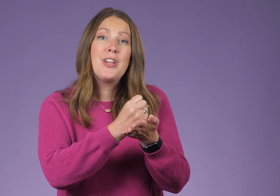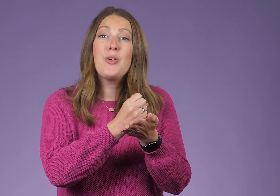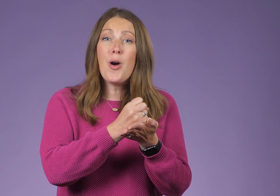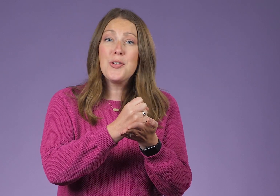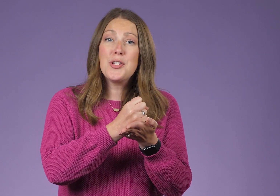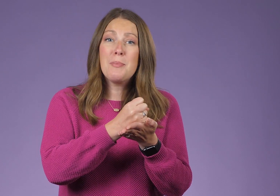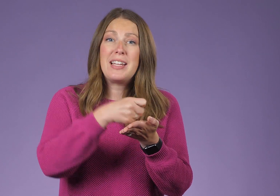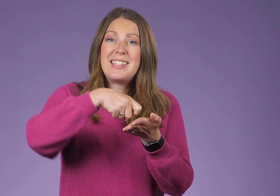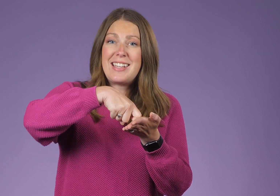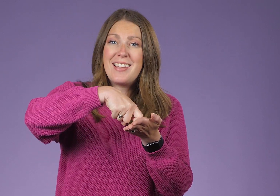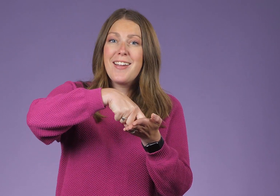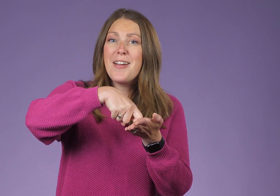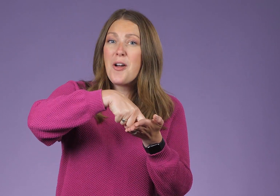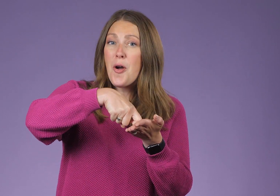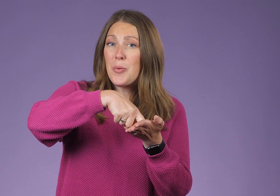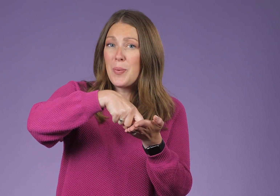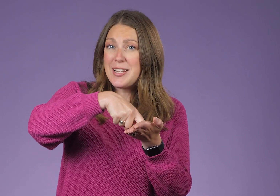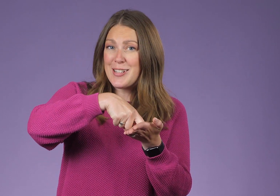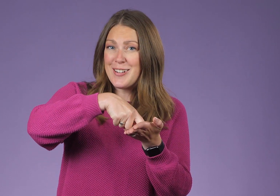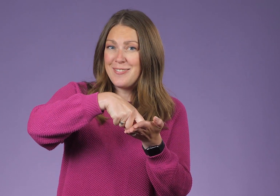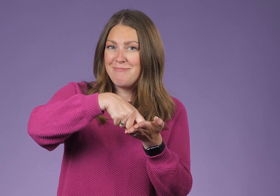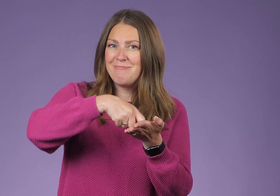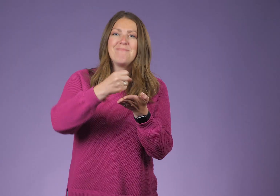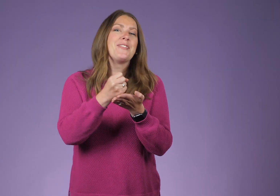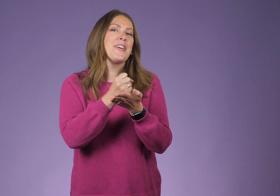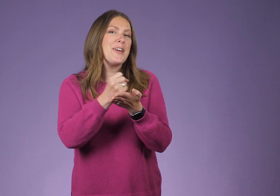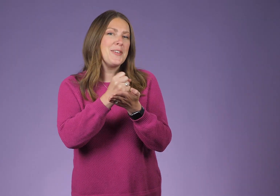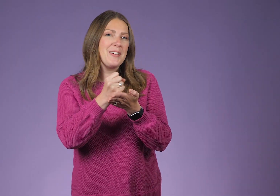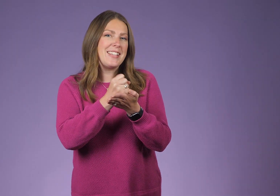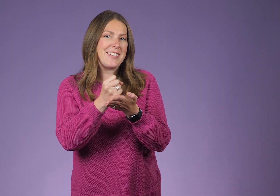You also might see eraser, eraser.